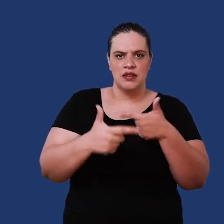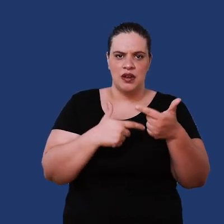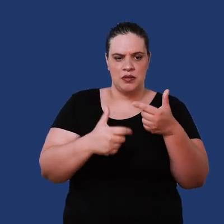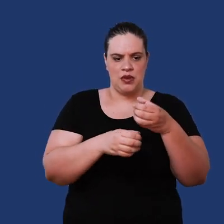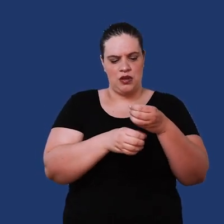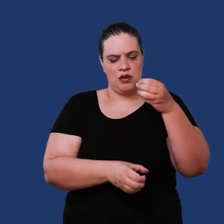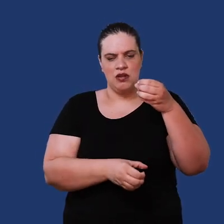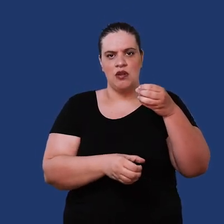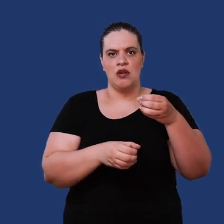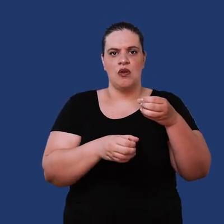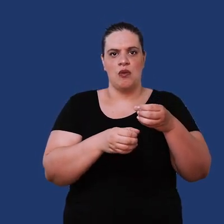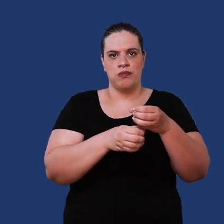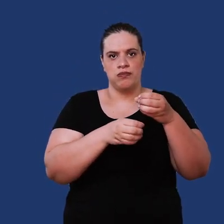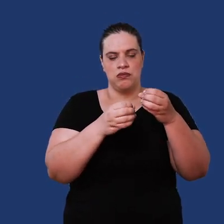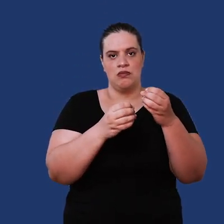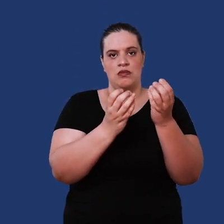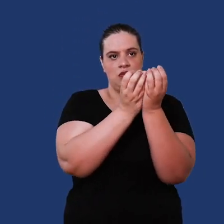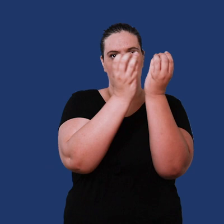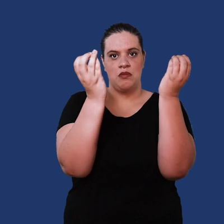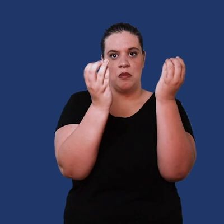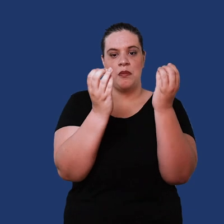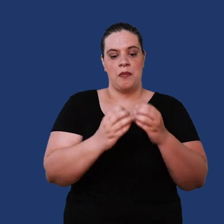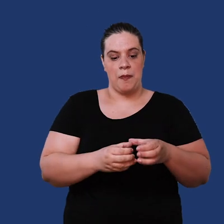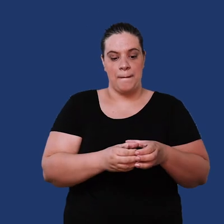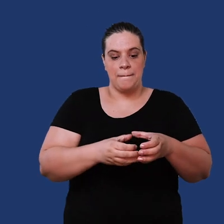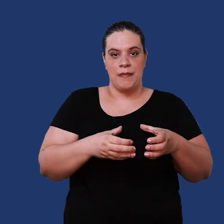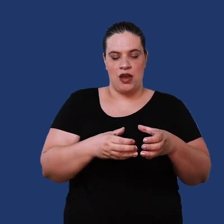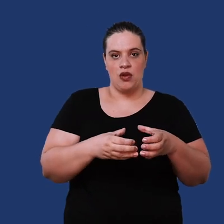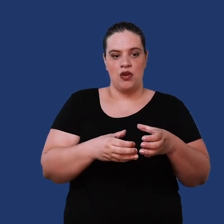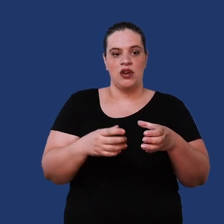discharge tube diameter a little larger than the inlet tube and inside this t ubo has